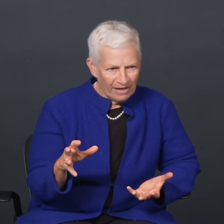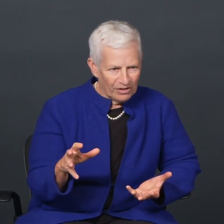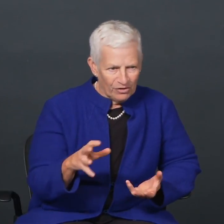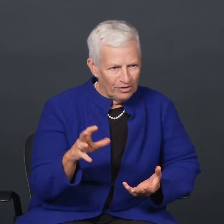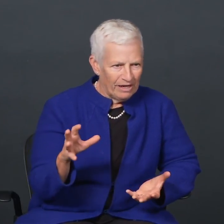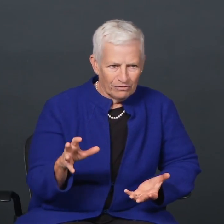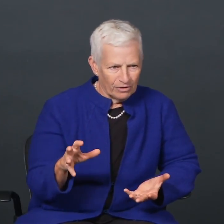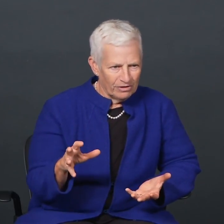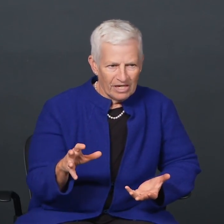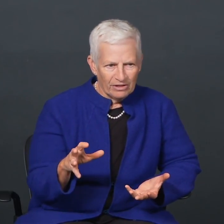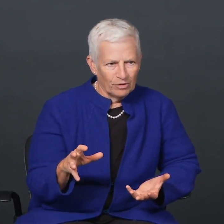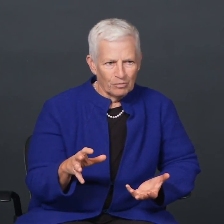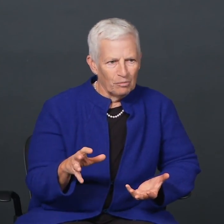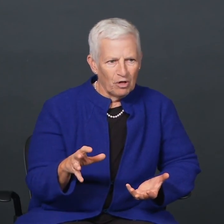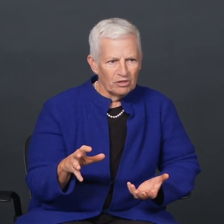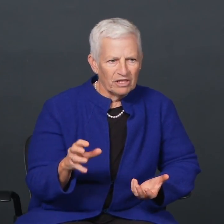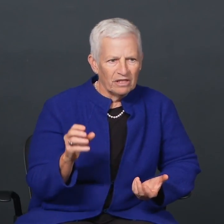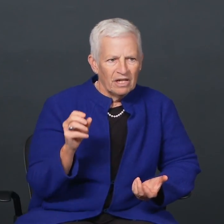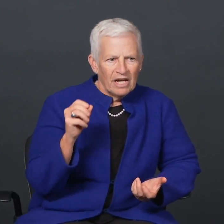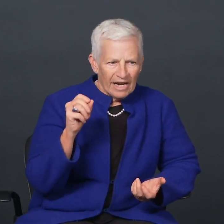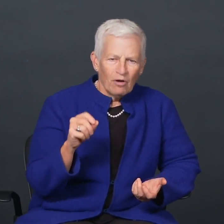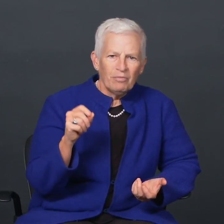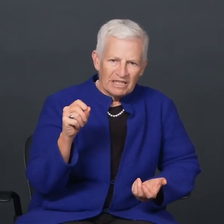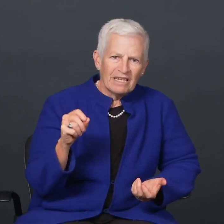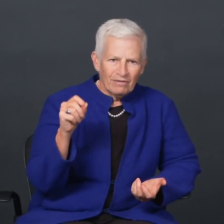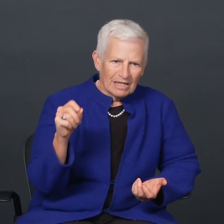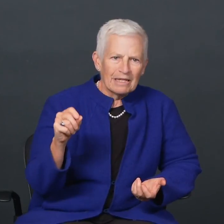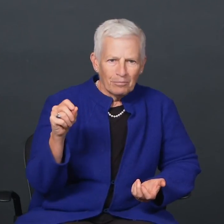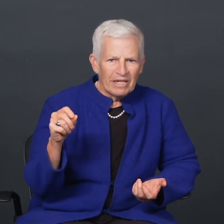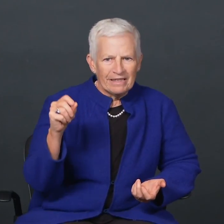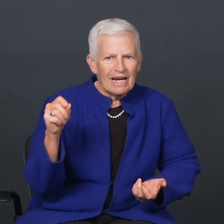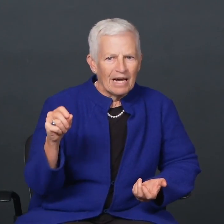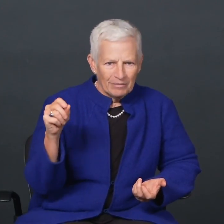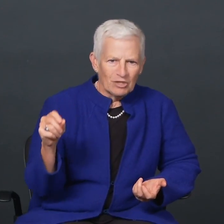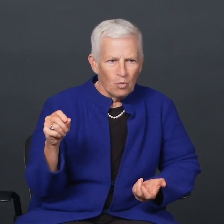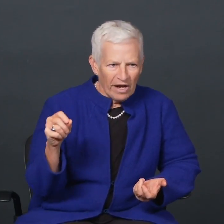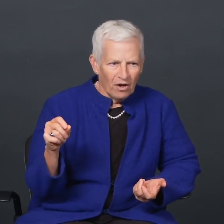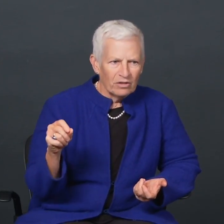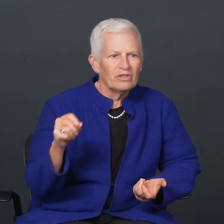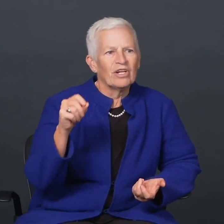they have to do that for tenure and promotion, I hope they save a little bit of time as well